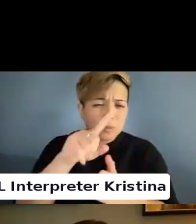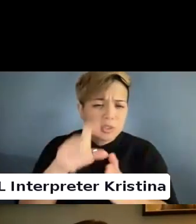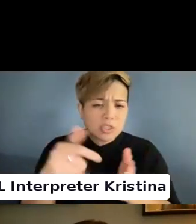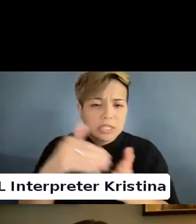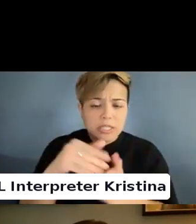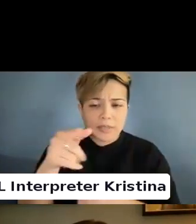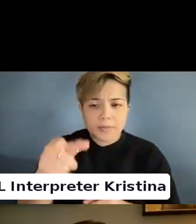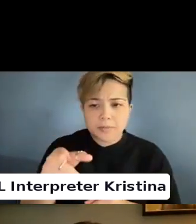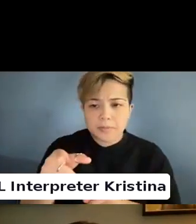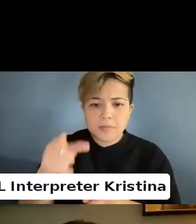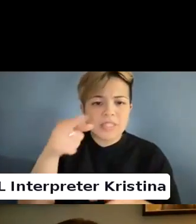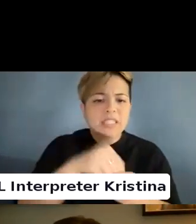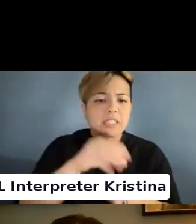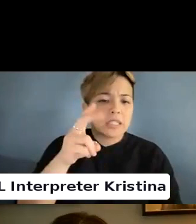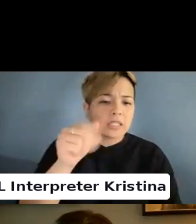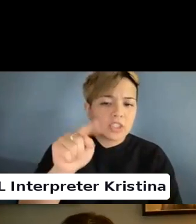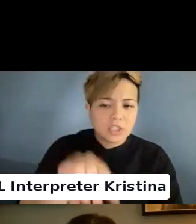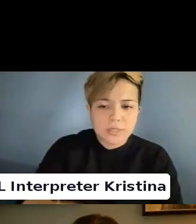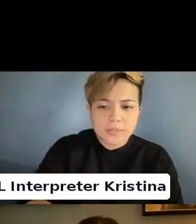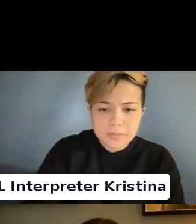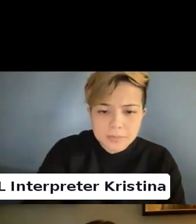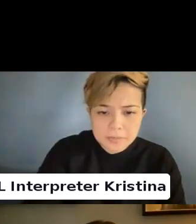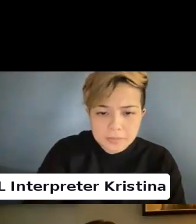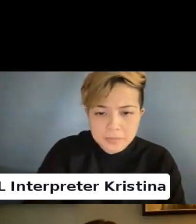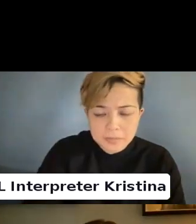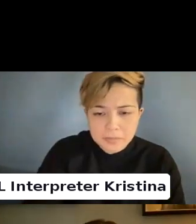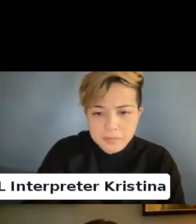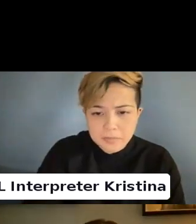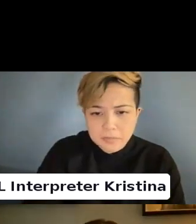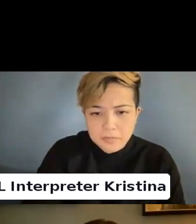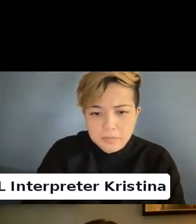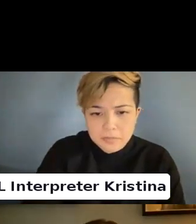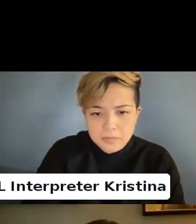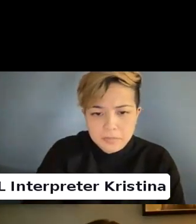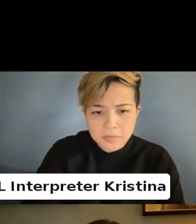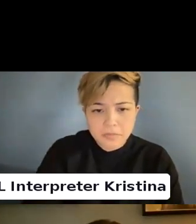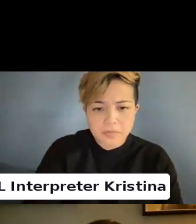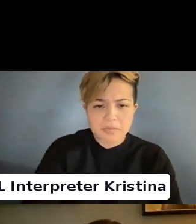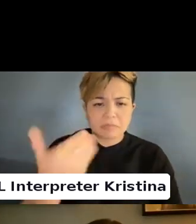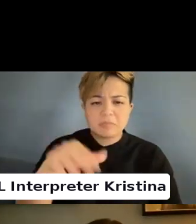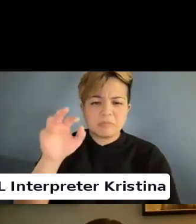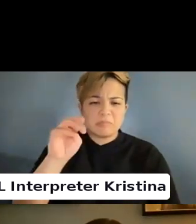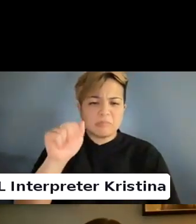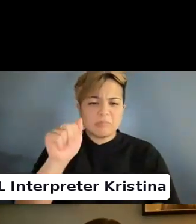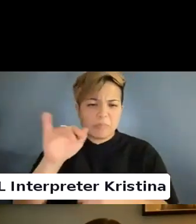Is in the chat. I will reread it one more time.